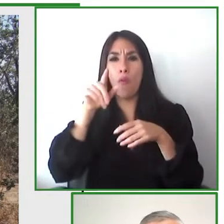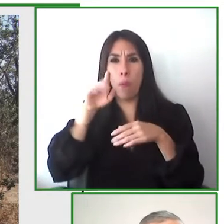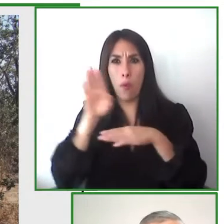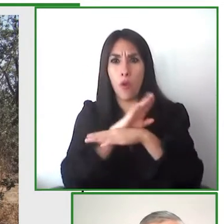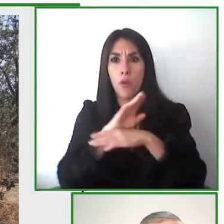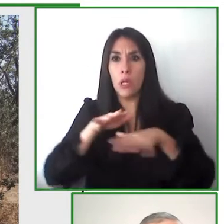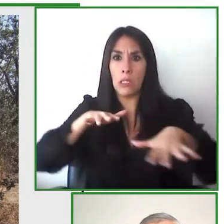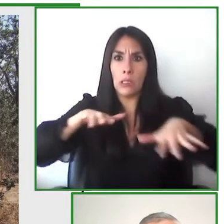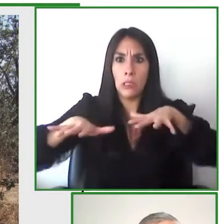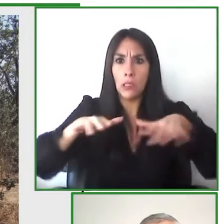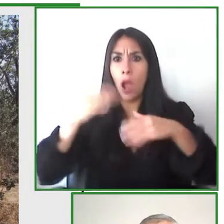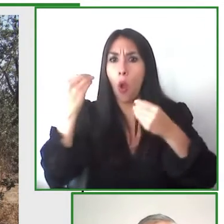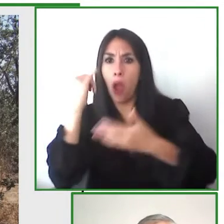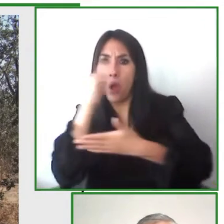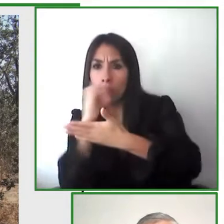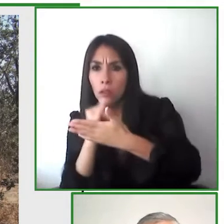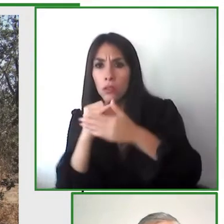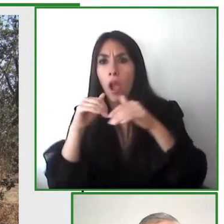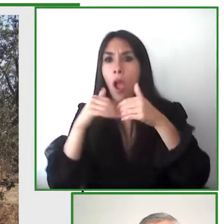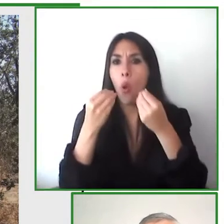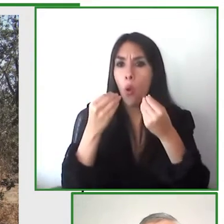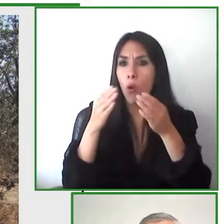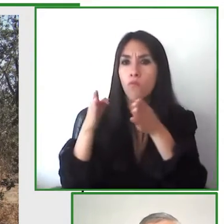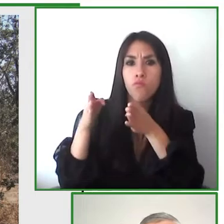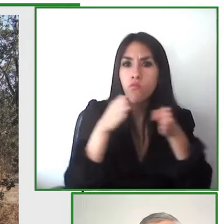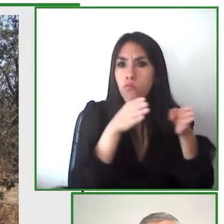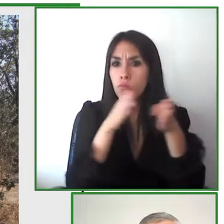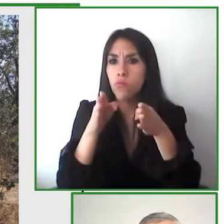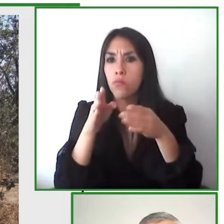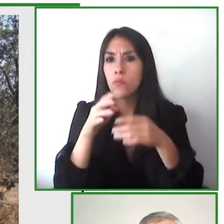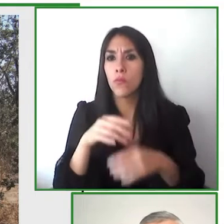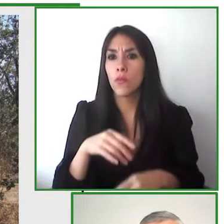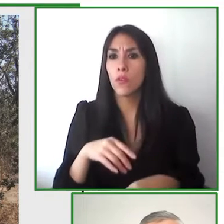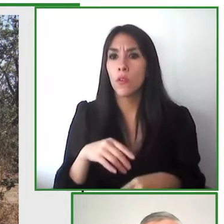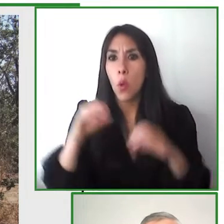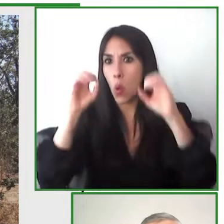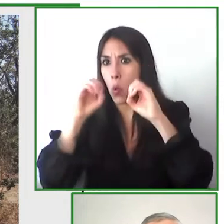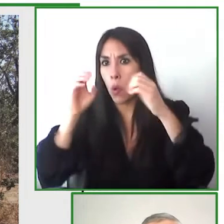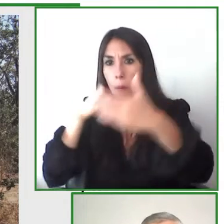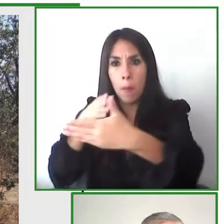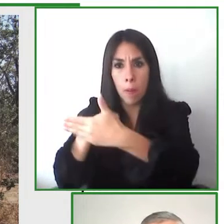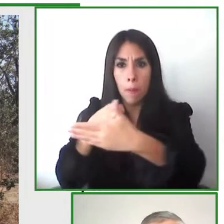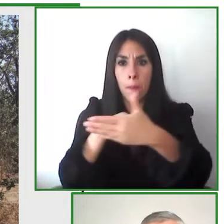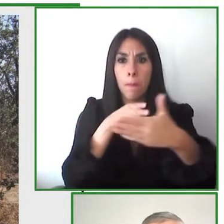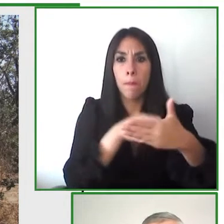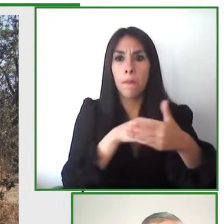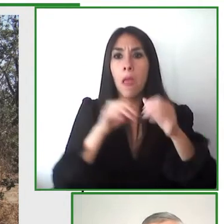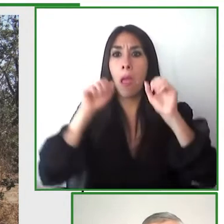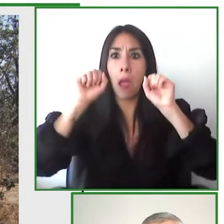without limits which is a program that allows all people without regard to any